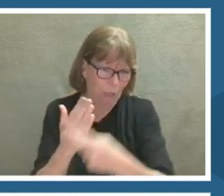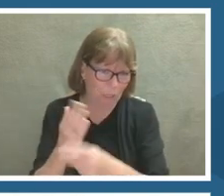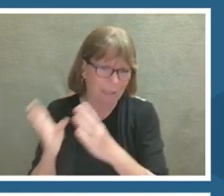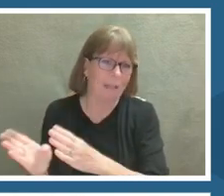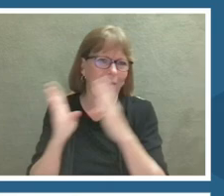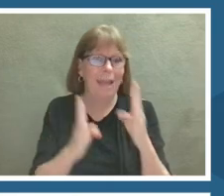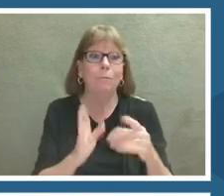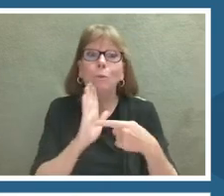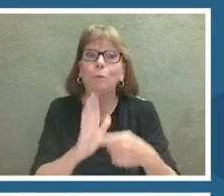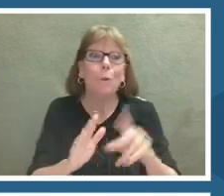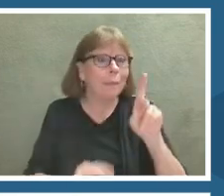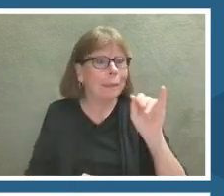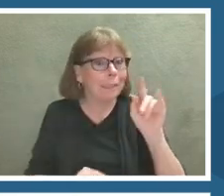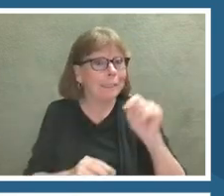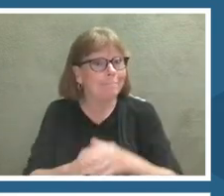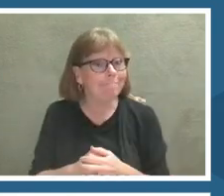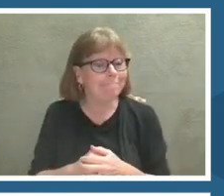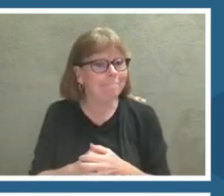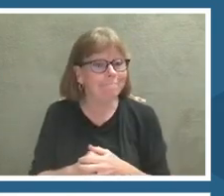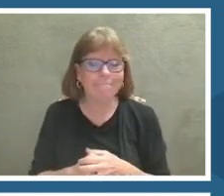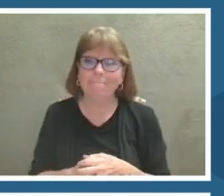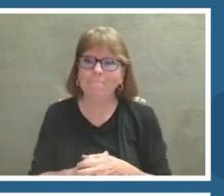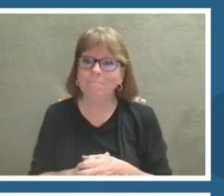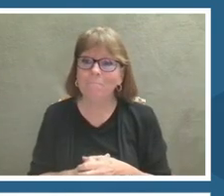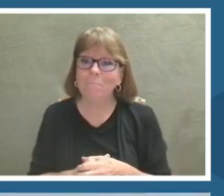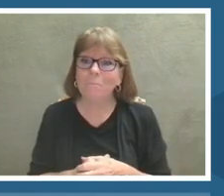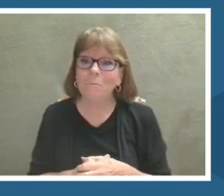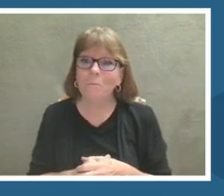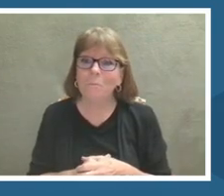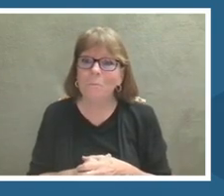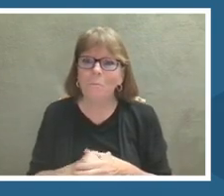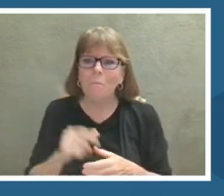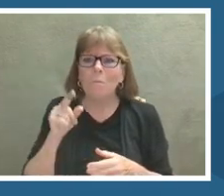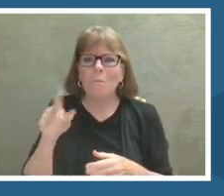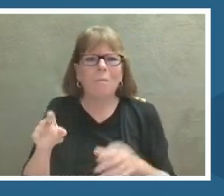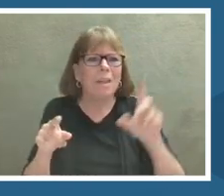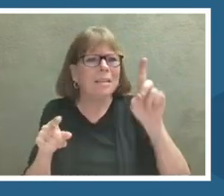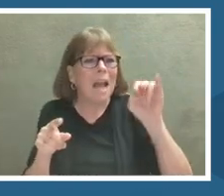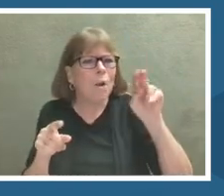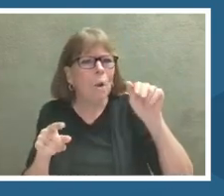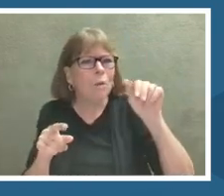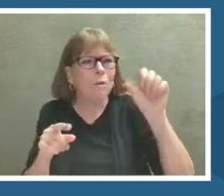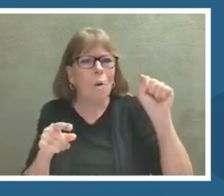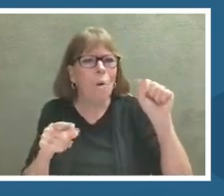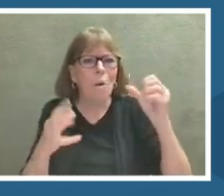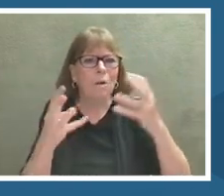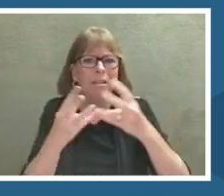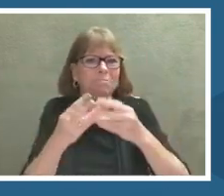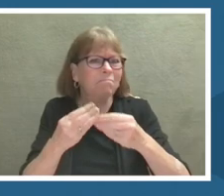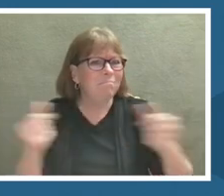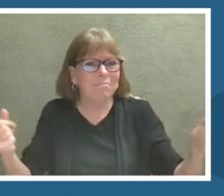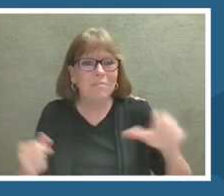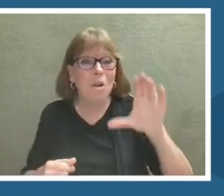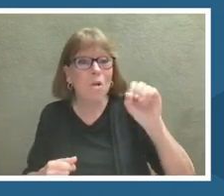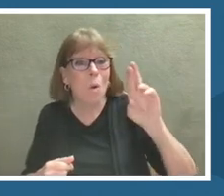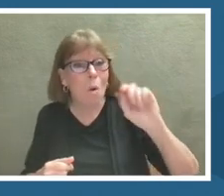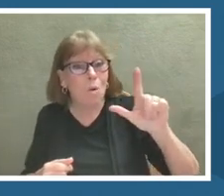Since the extinction of the dinosaurs, coral reefs have been the most diverse marine ecosystems on the planet.